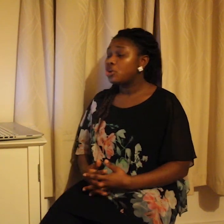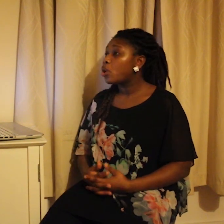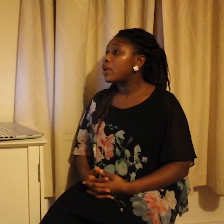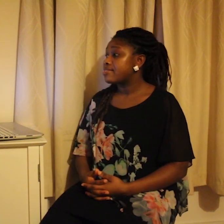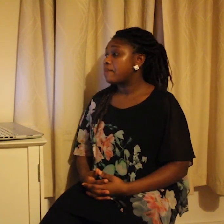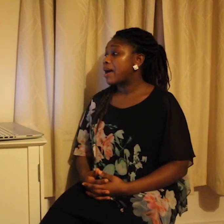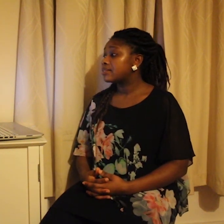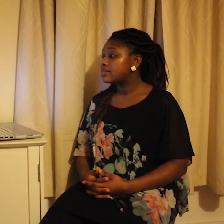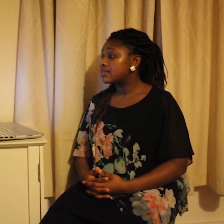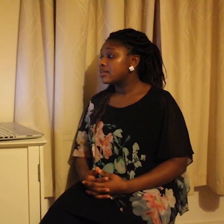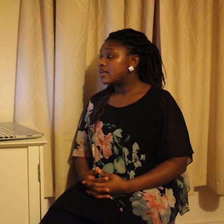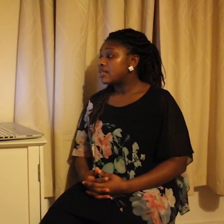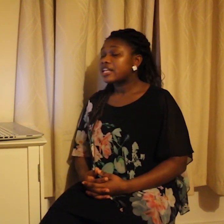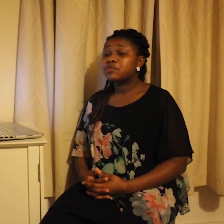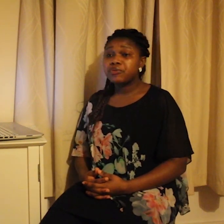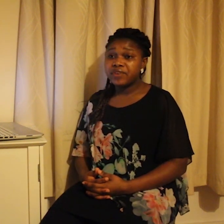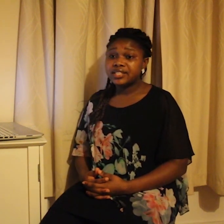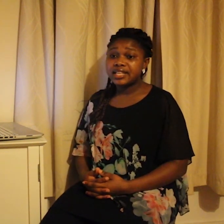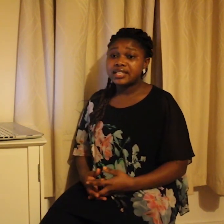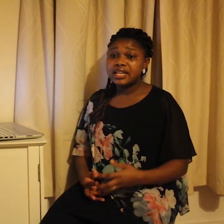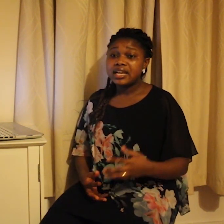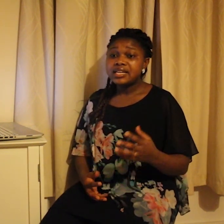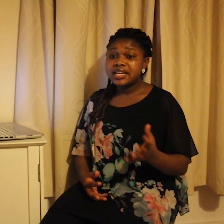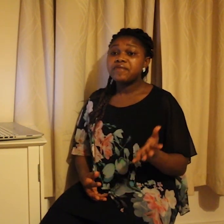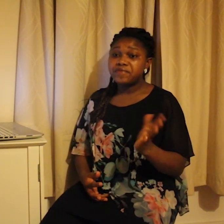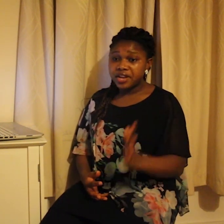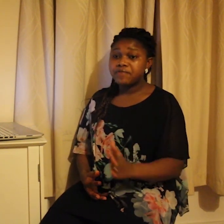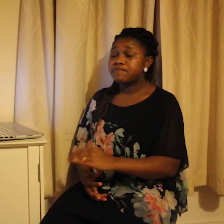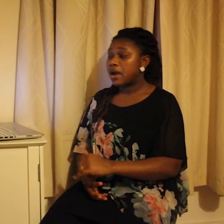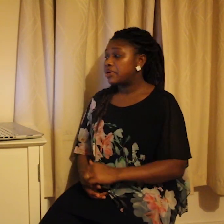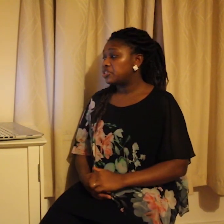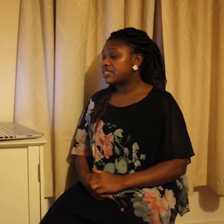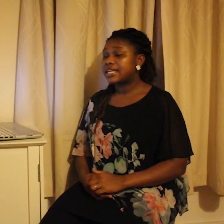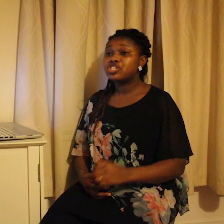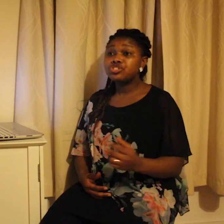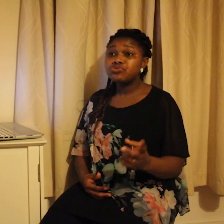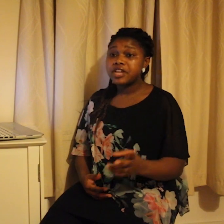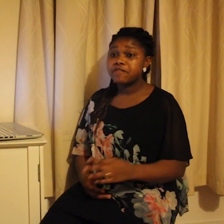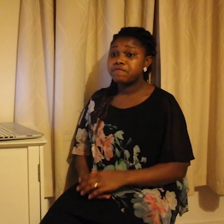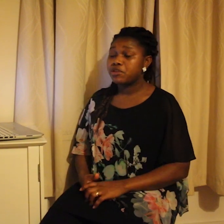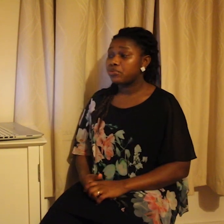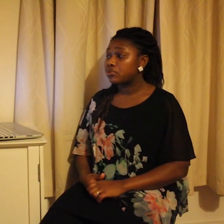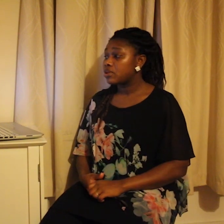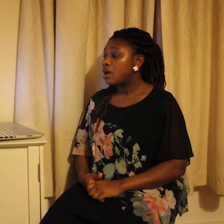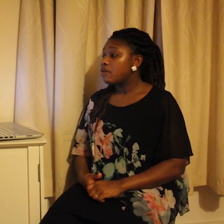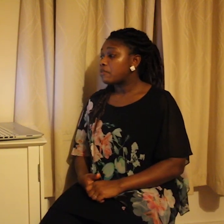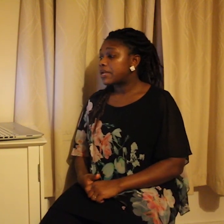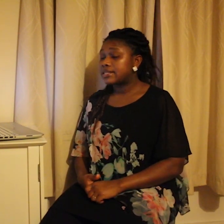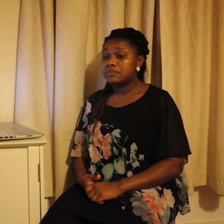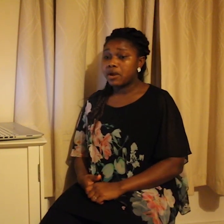law in the past that prevented deaf-deaf marriages that is two Deaf people getting married, and